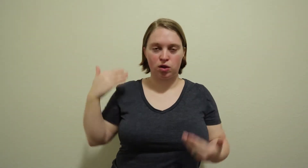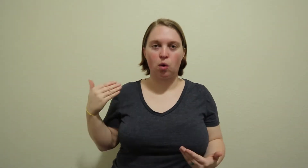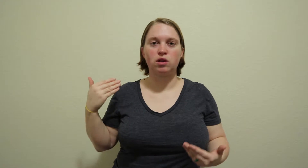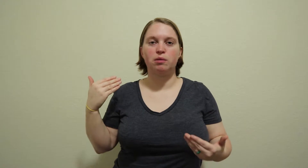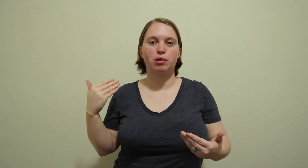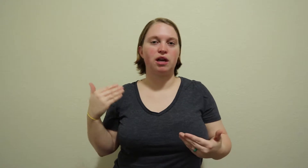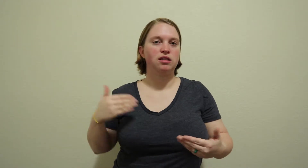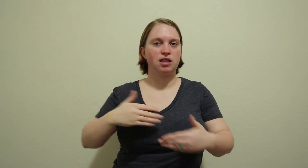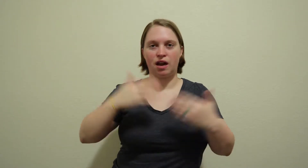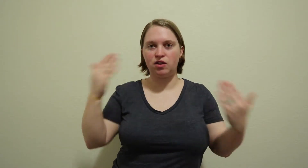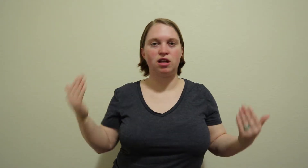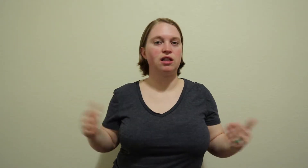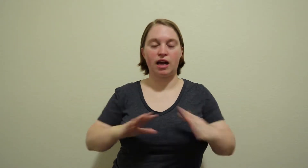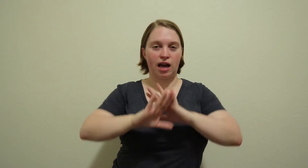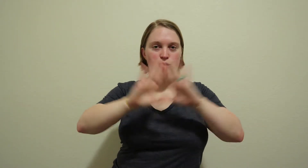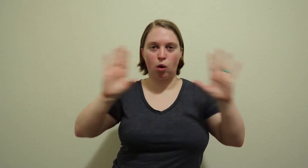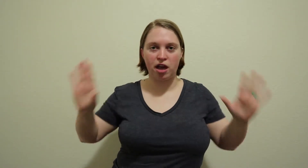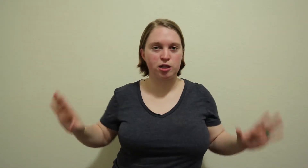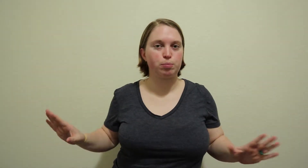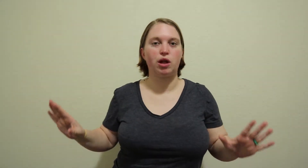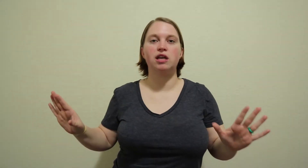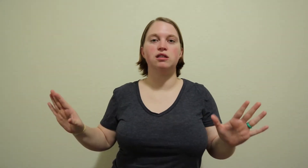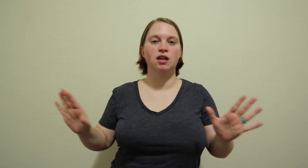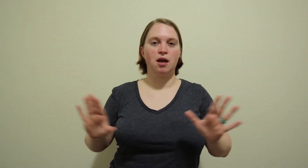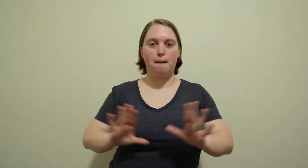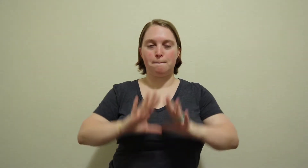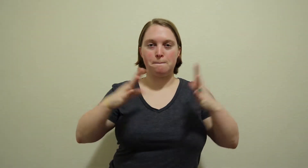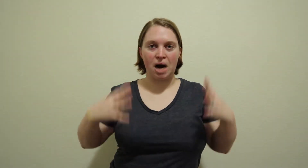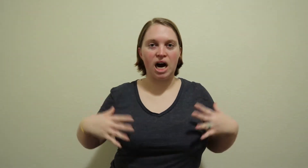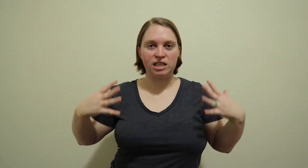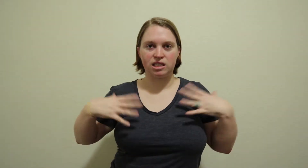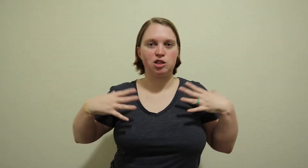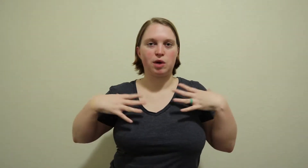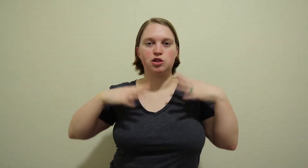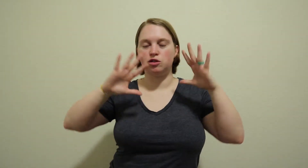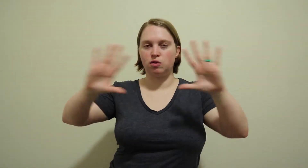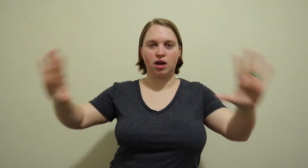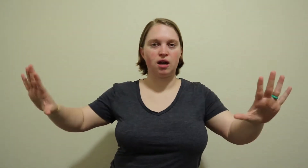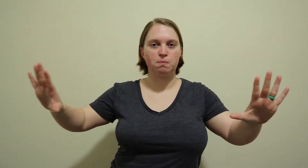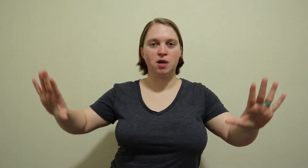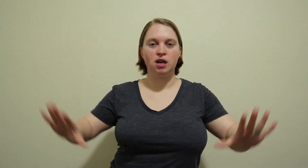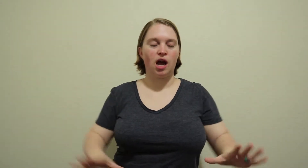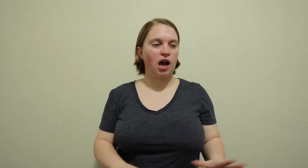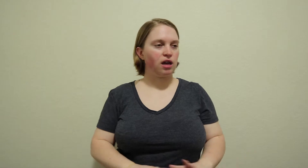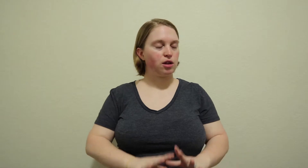Cochlear Implants and everything like I explained my situation to them and they